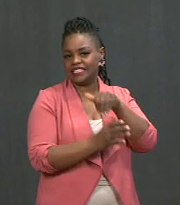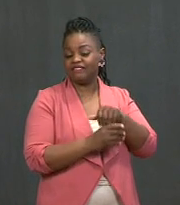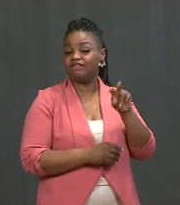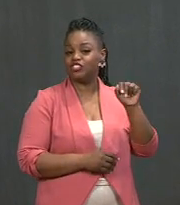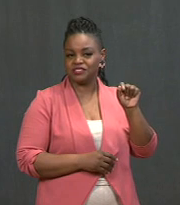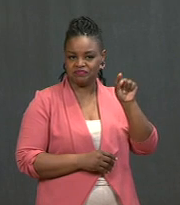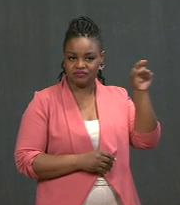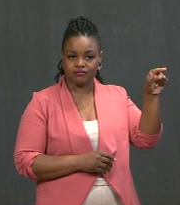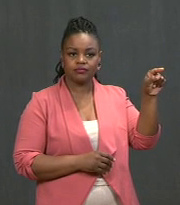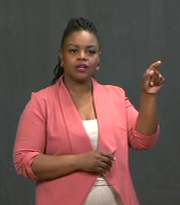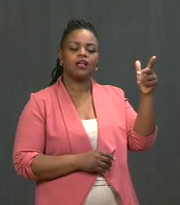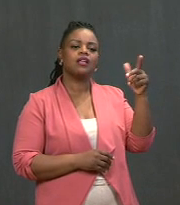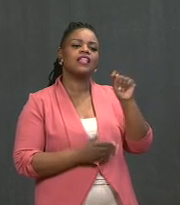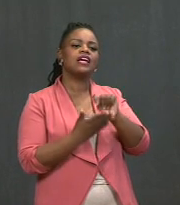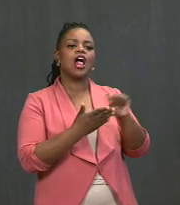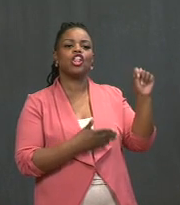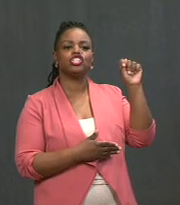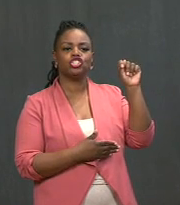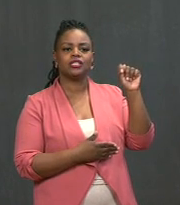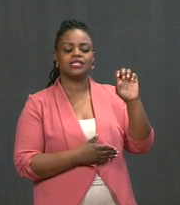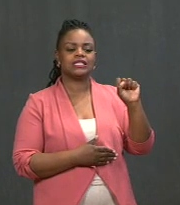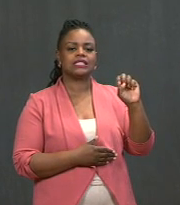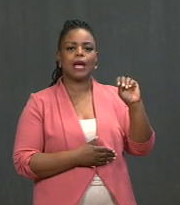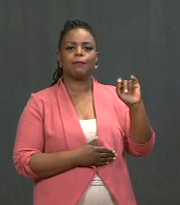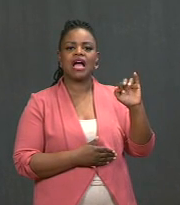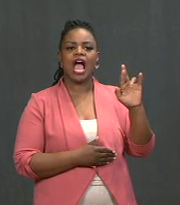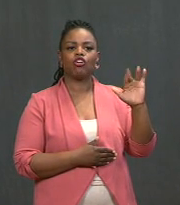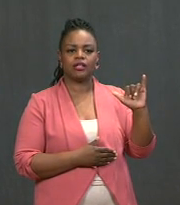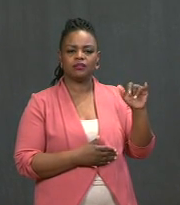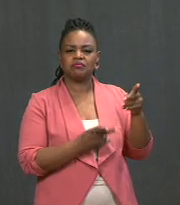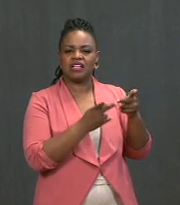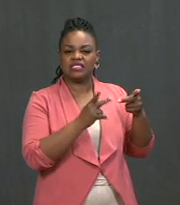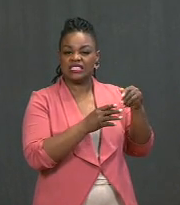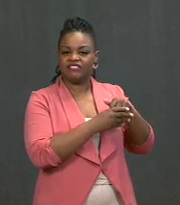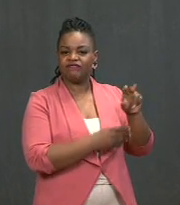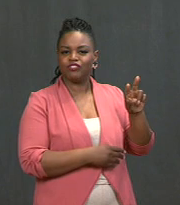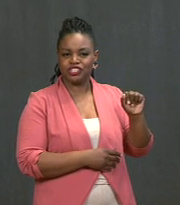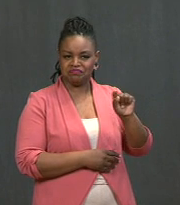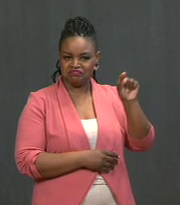in Alexandria, Virginia. The seminary and other houses of worship in the area